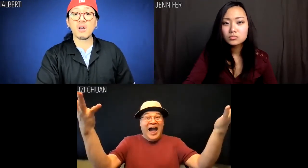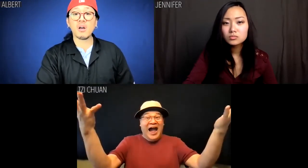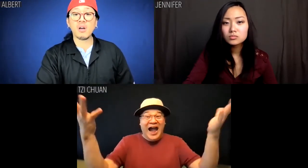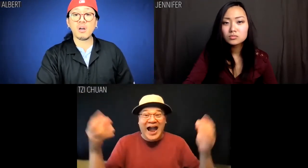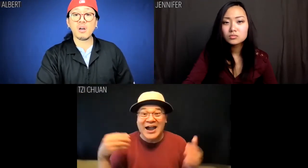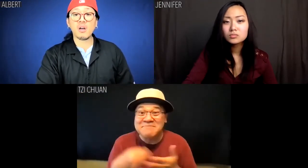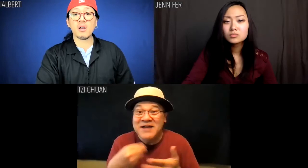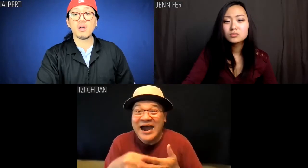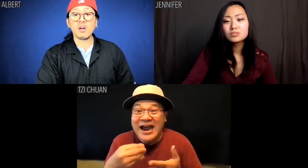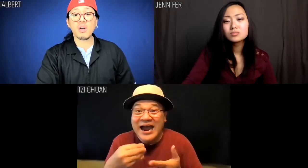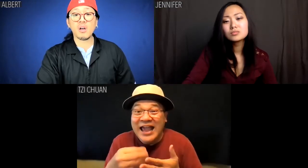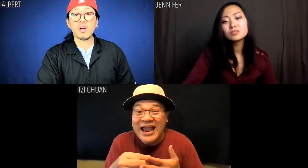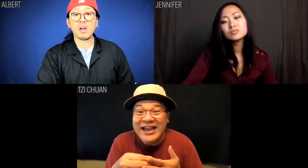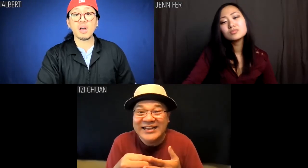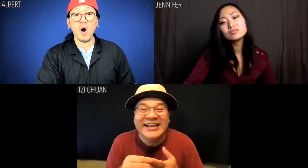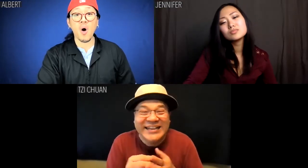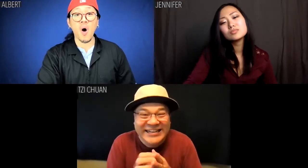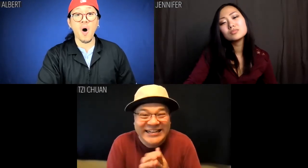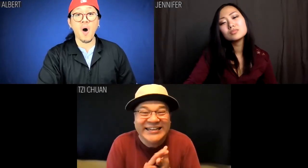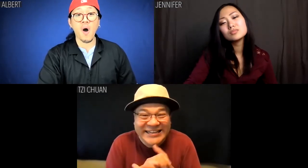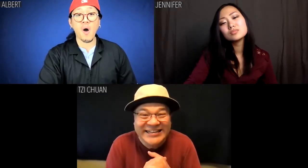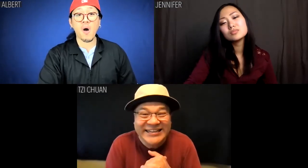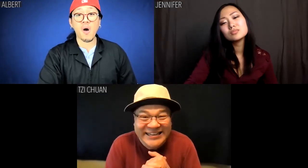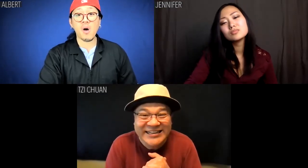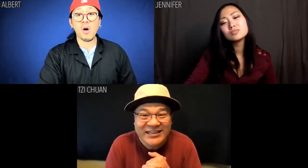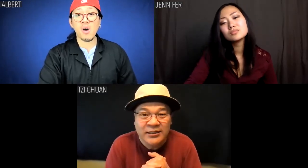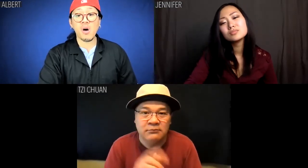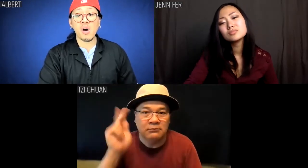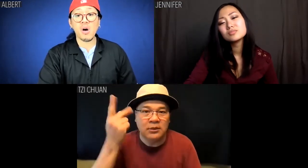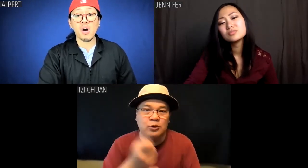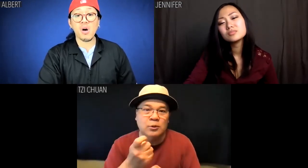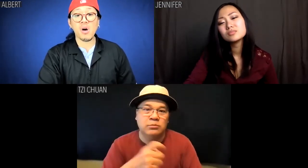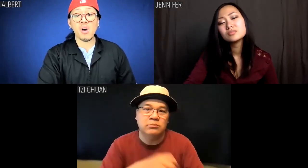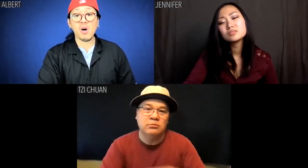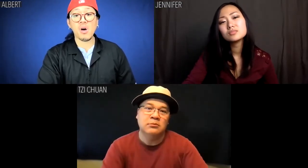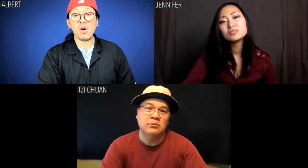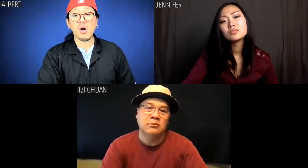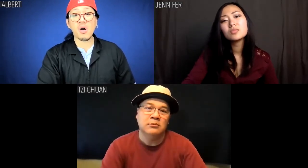Hee hee hee. Bureaucrat joke.